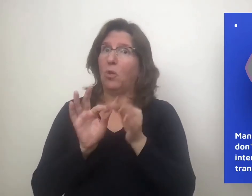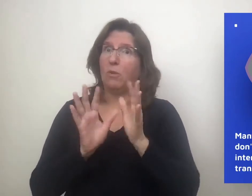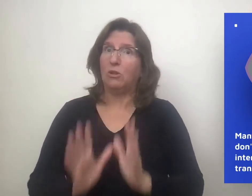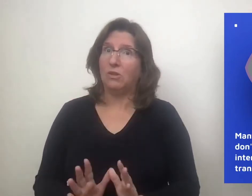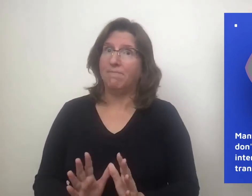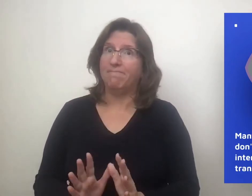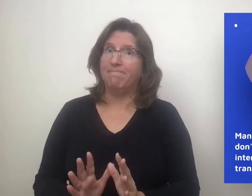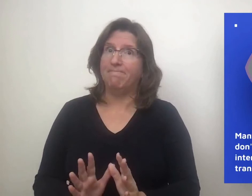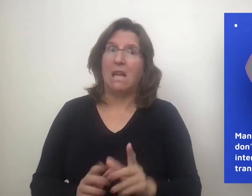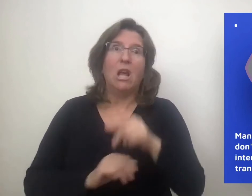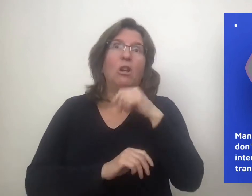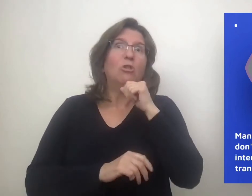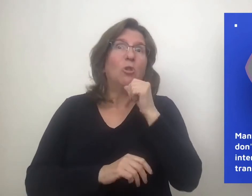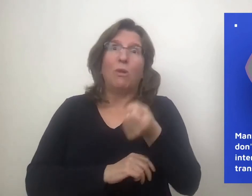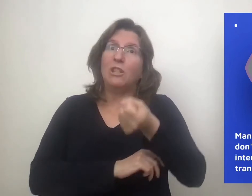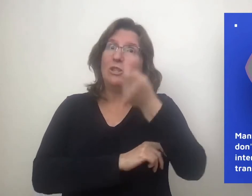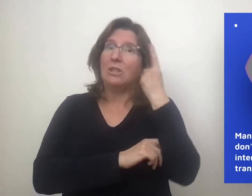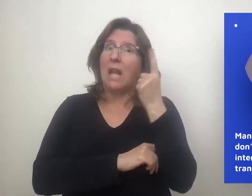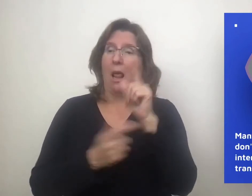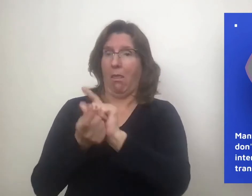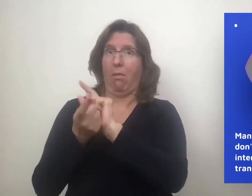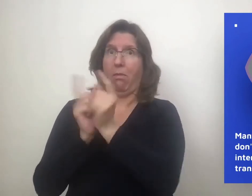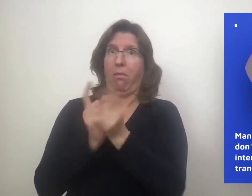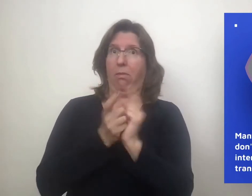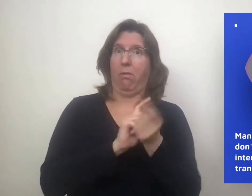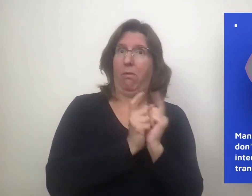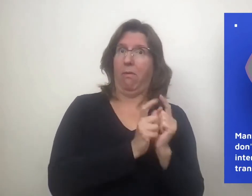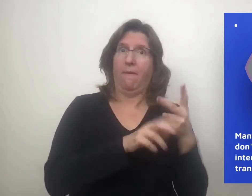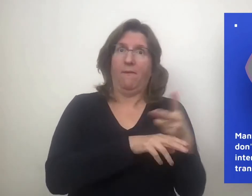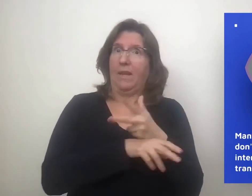and don’t understand the sign language translations of lessons.